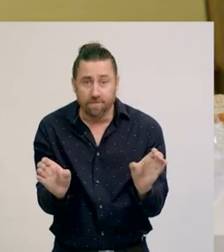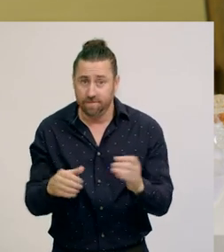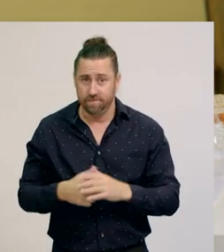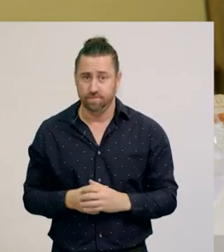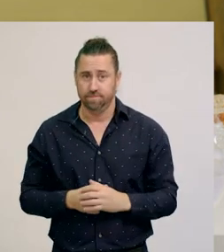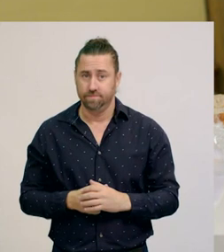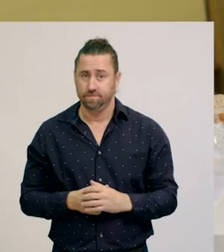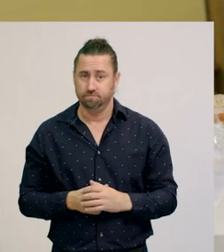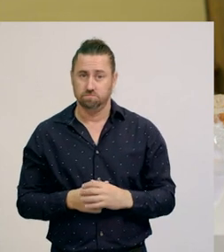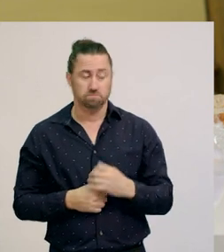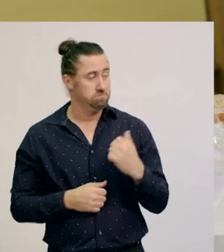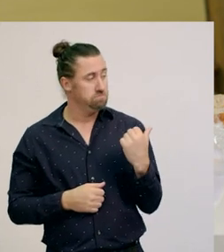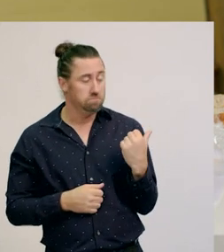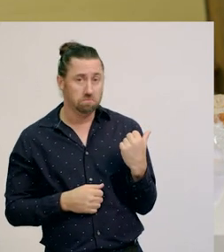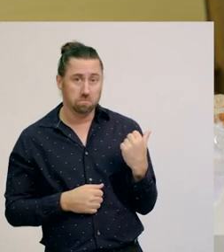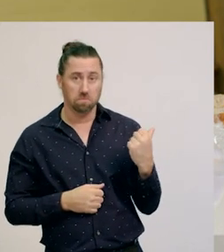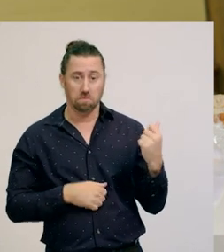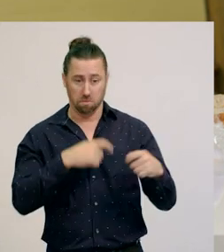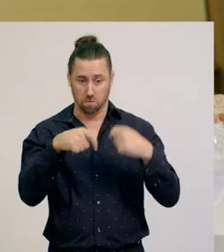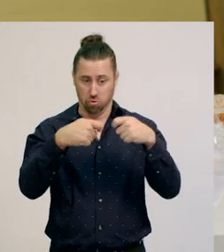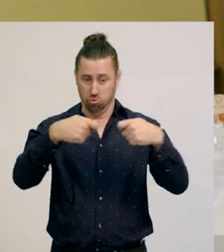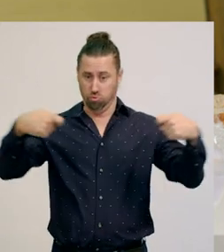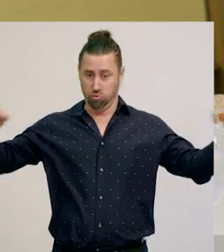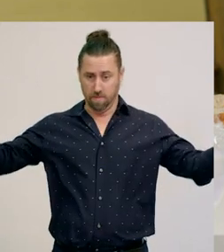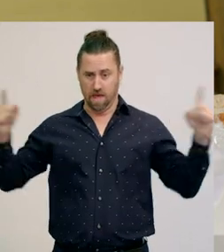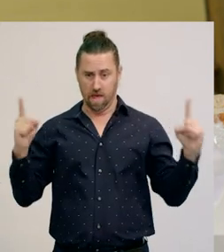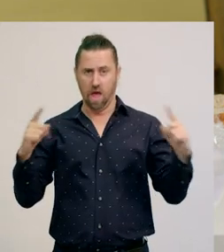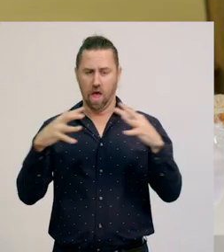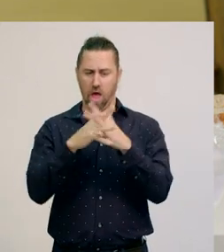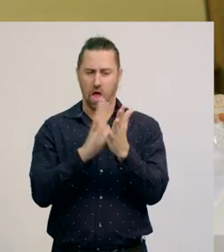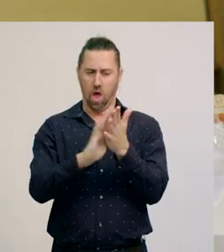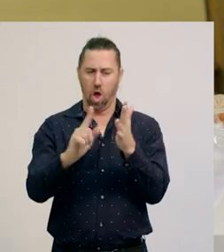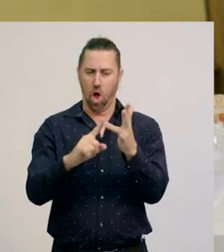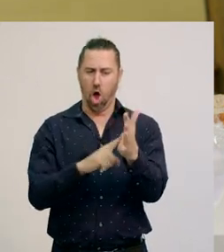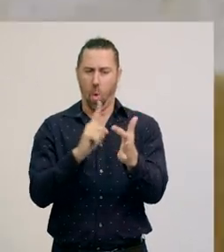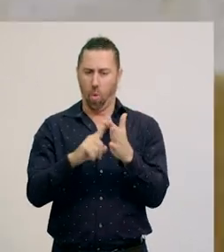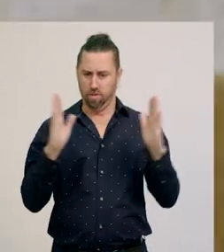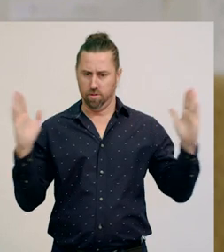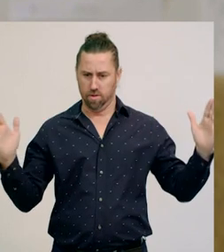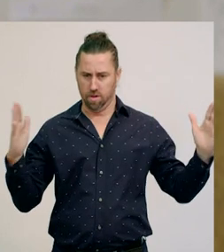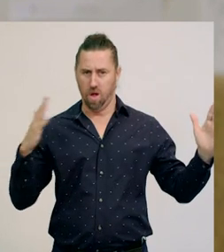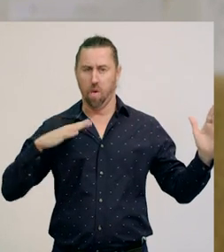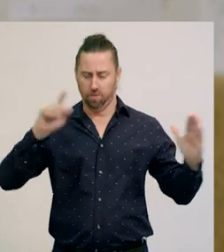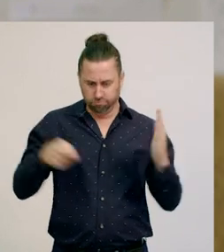Here, I have a whole piece of ribbon. I want to partition it into halves.